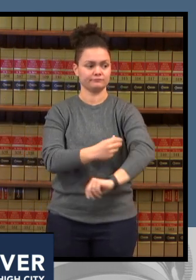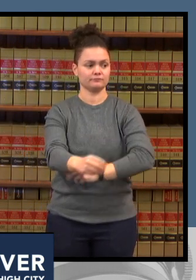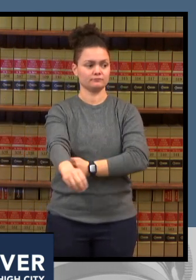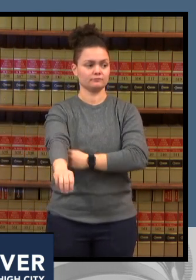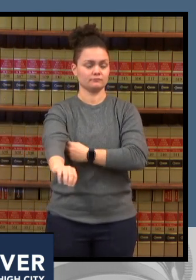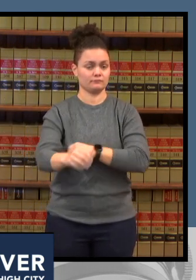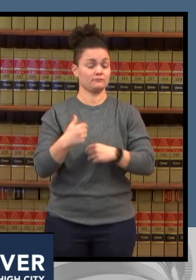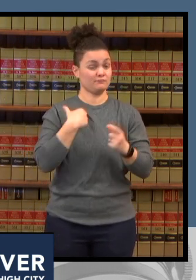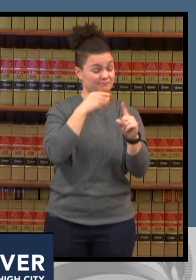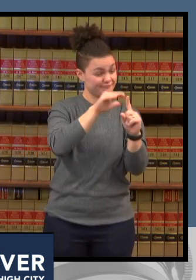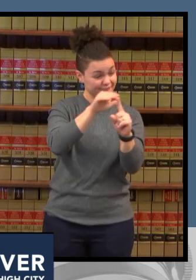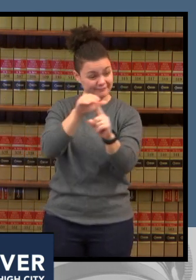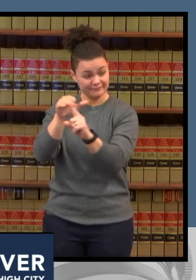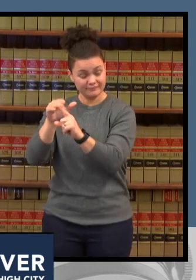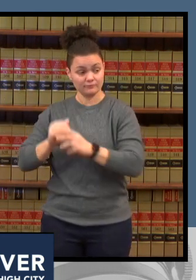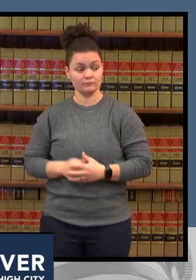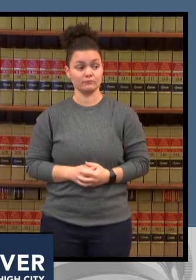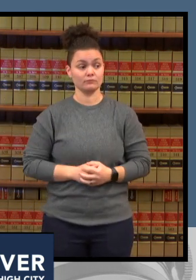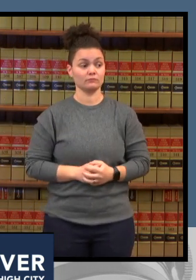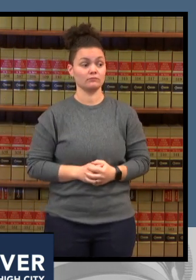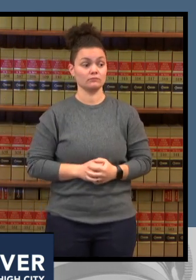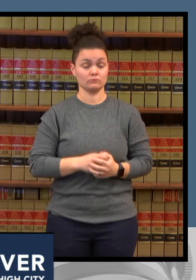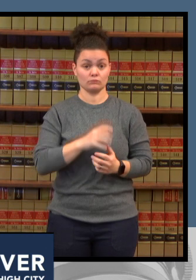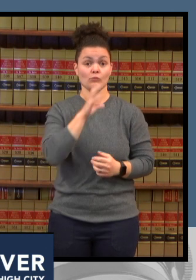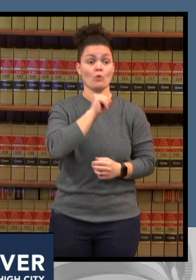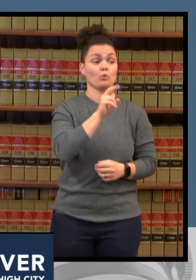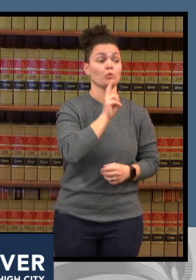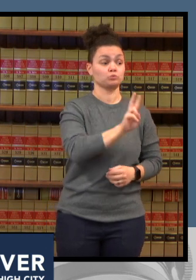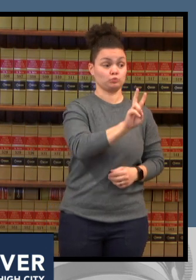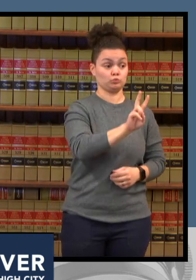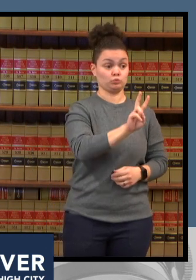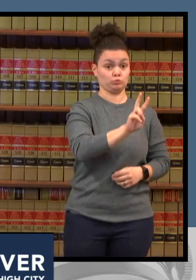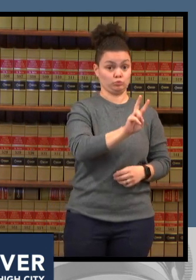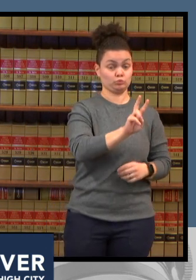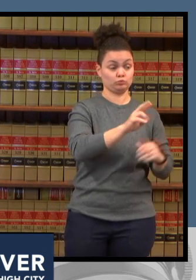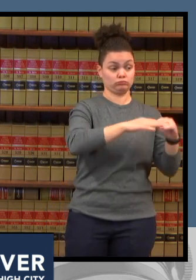needs to wear face covering in in all indoor public spaces face coverings are not required